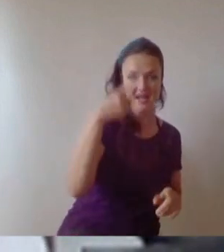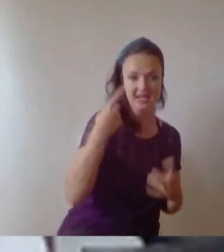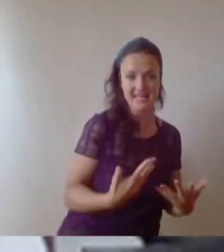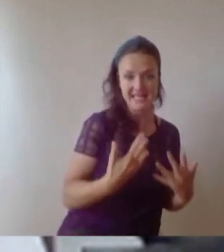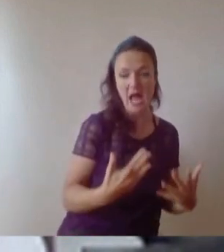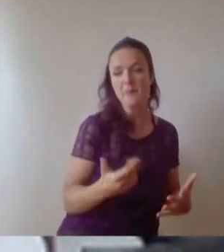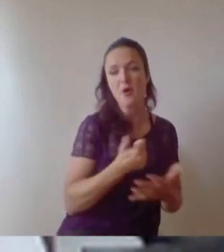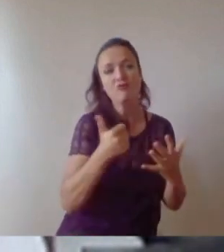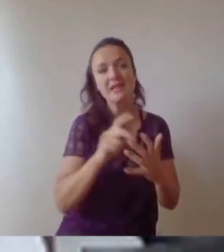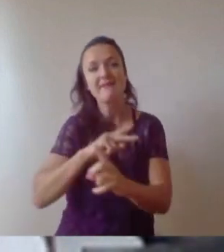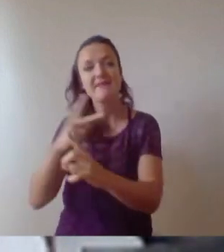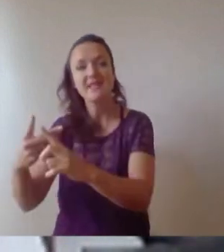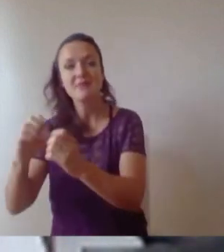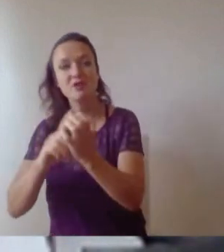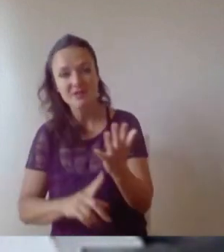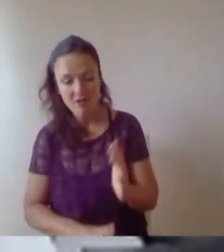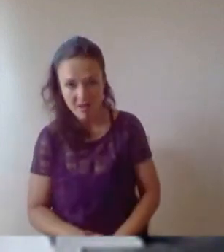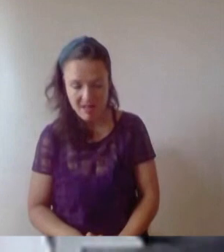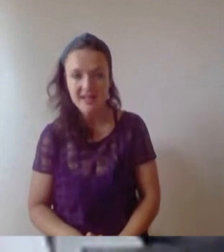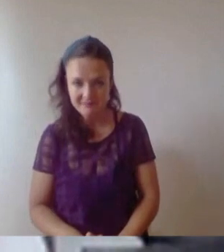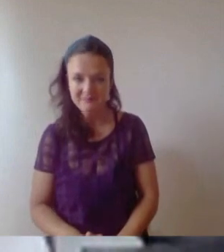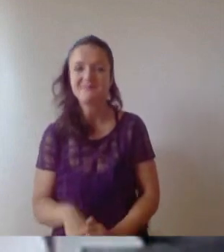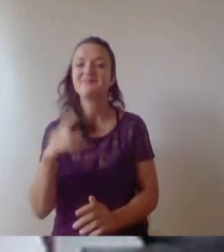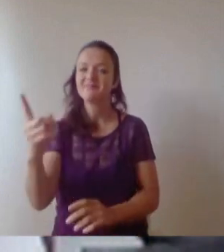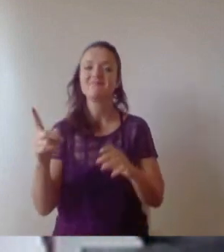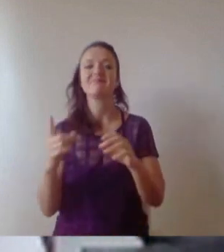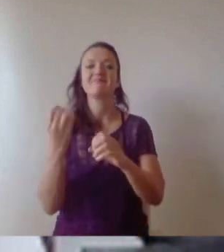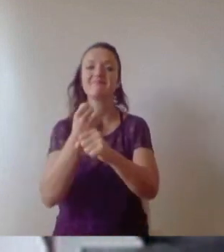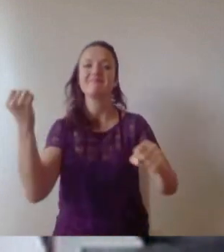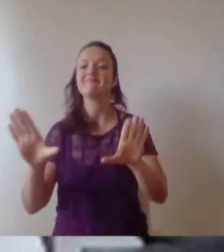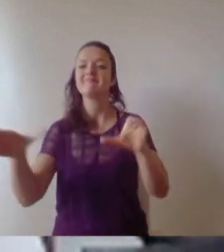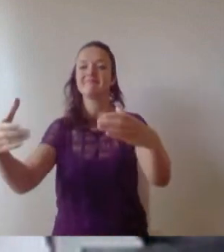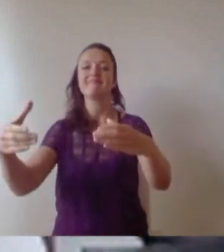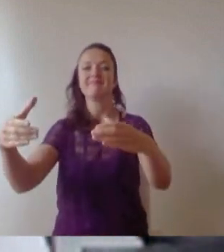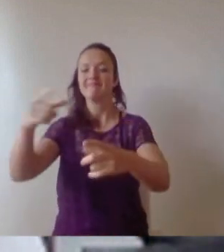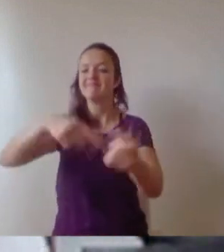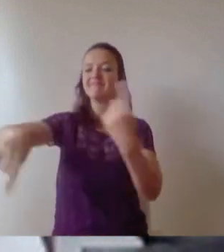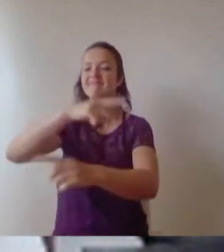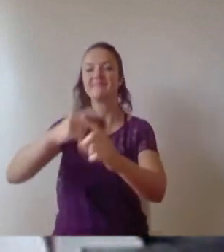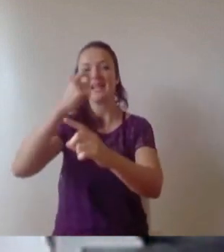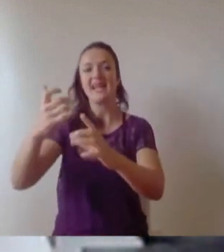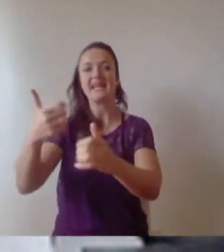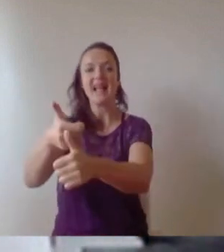global community of awesome alumni who will connect you to the best people, the best jobs, incredible opportunities. So make sure